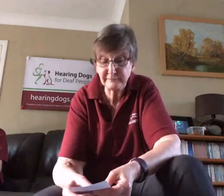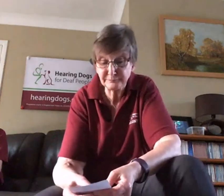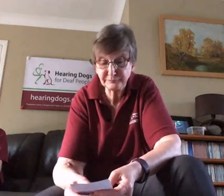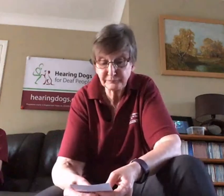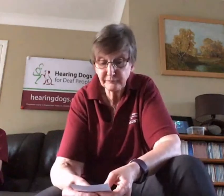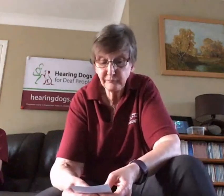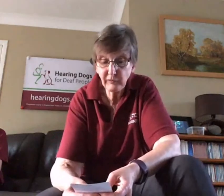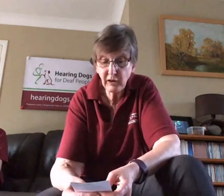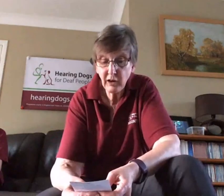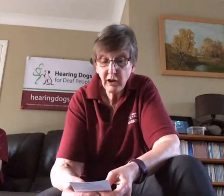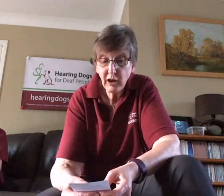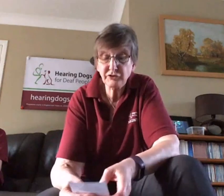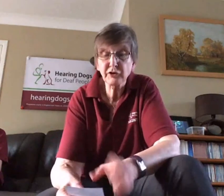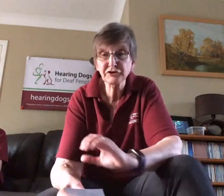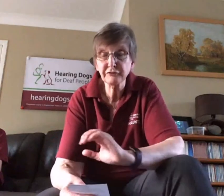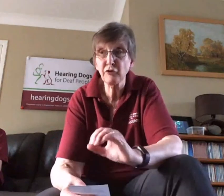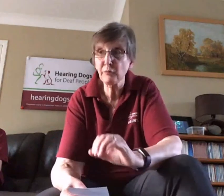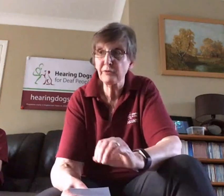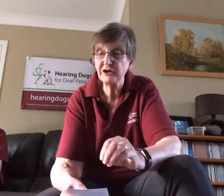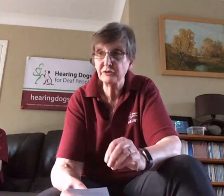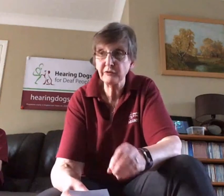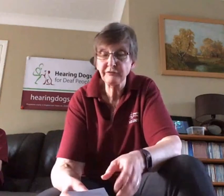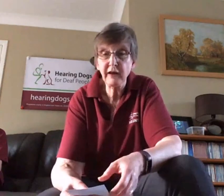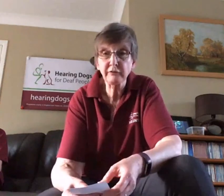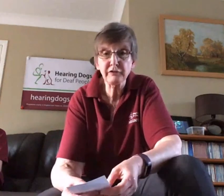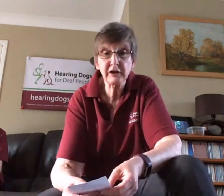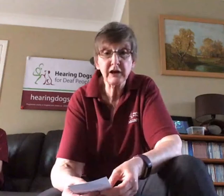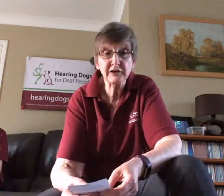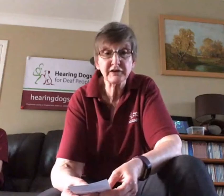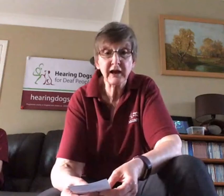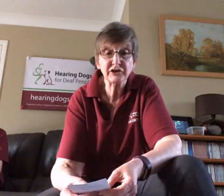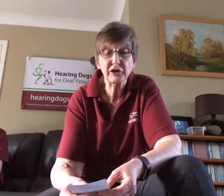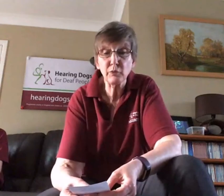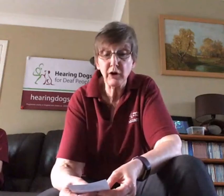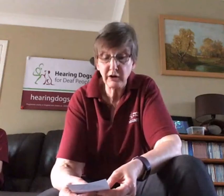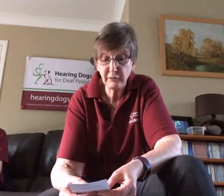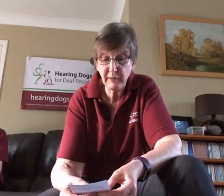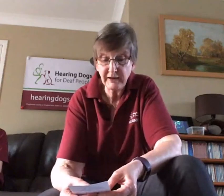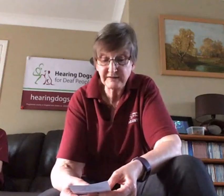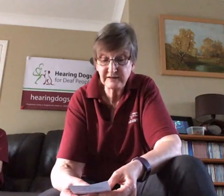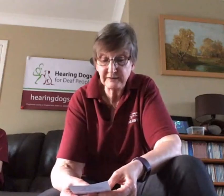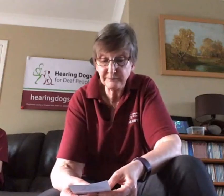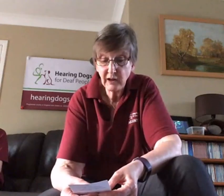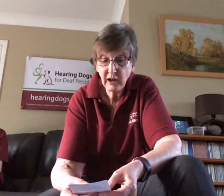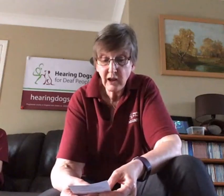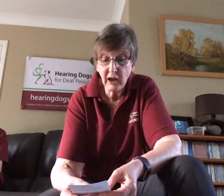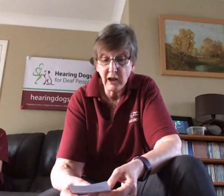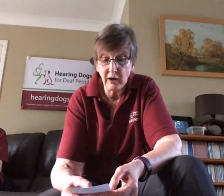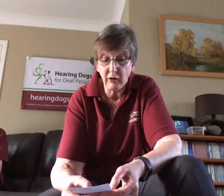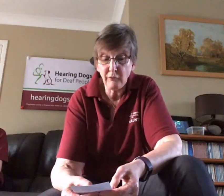So those are the four breeds that we've found over the years that actually work the best.